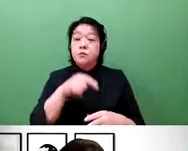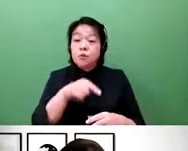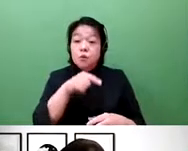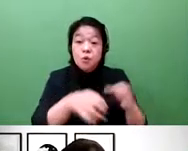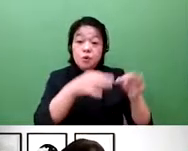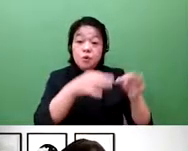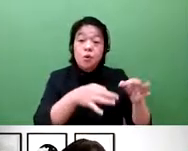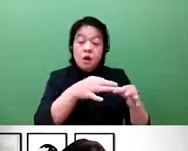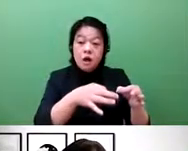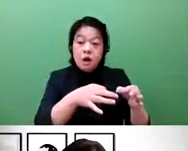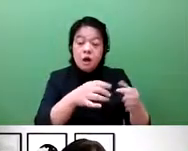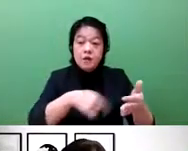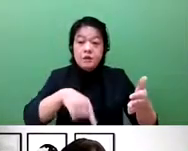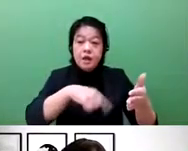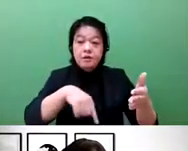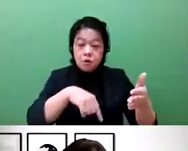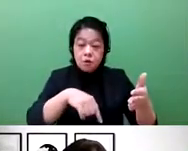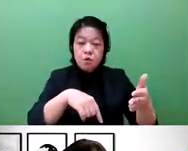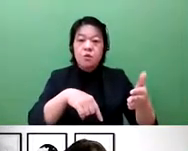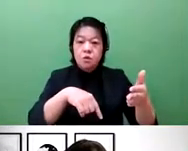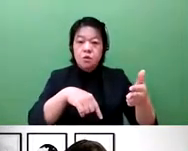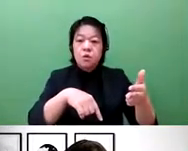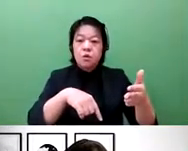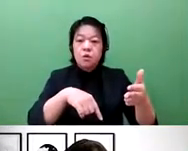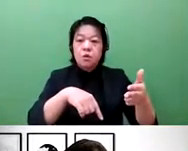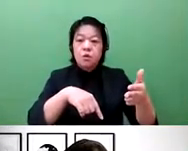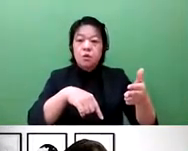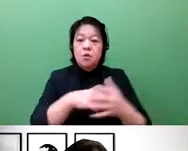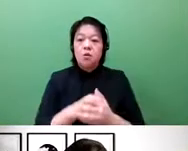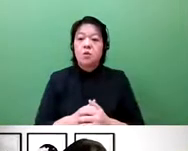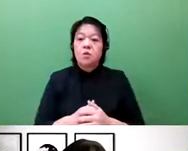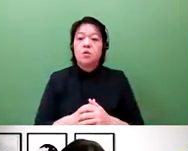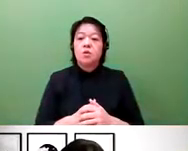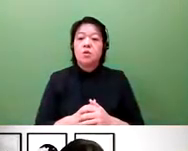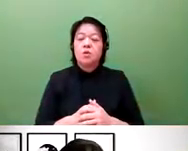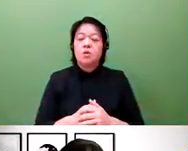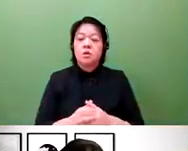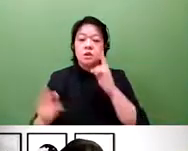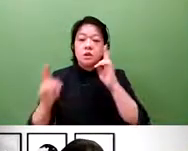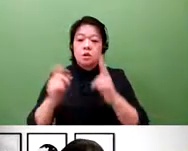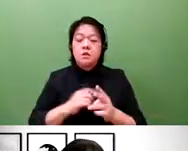experts. And what is the subject of their assessment?